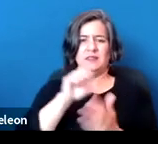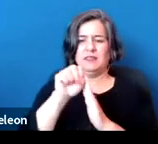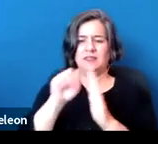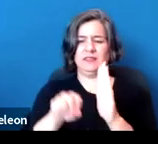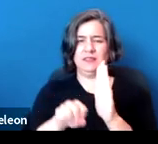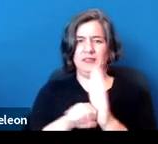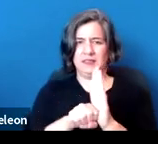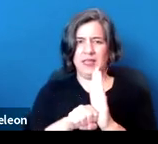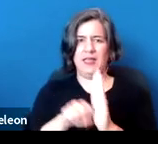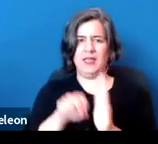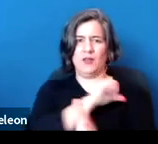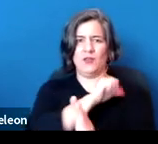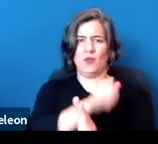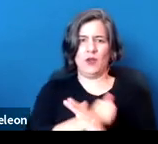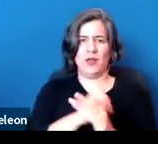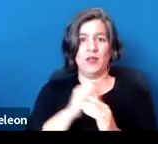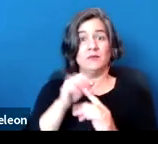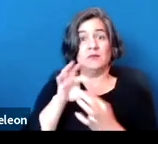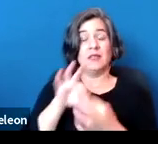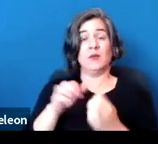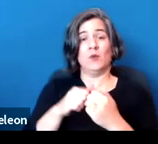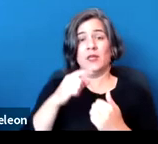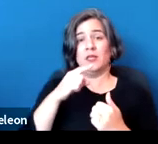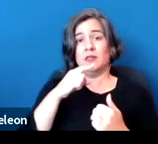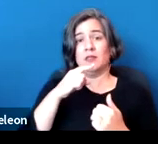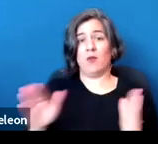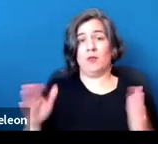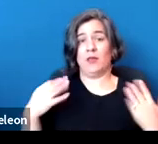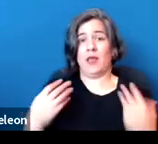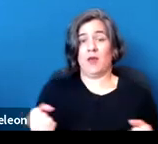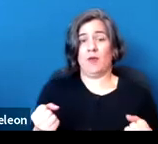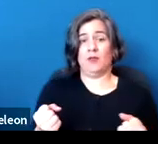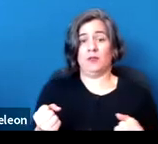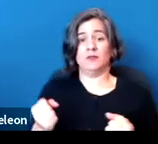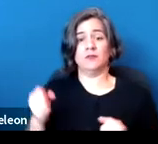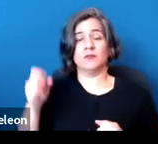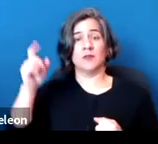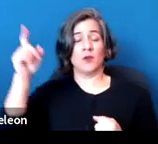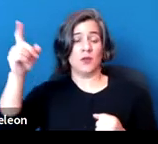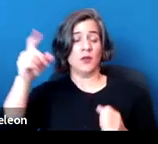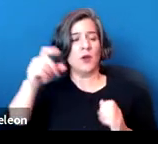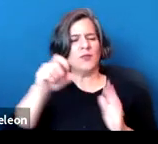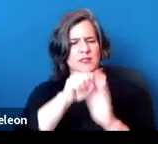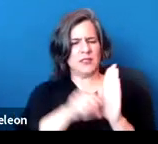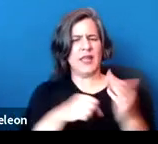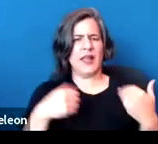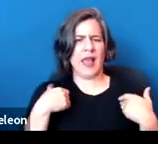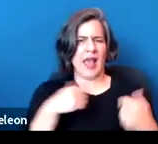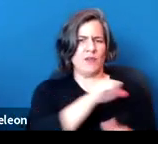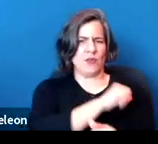And again, as Sydney referenced, there's more detail in the slide notes and citations,